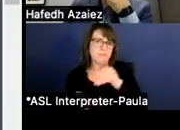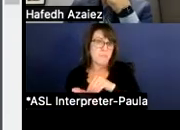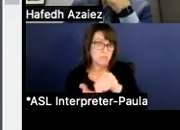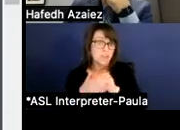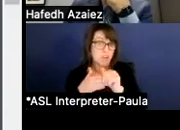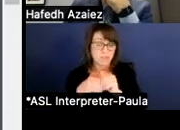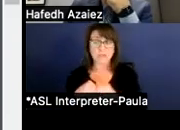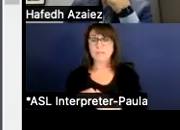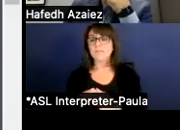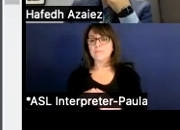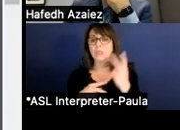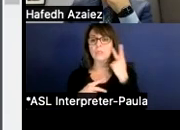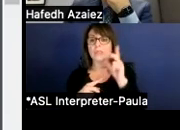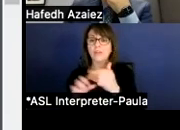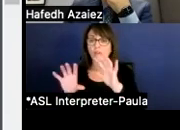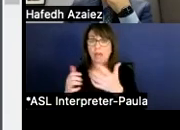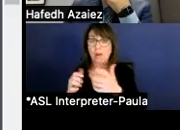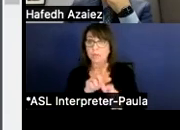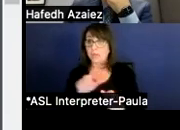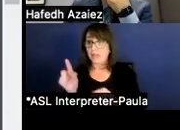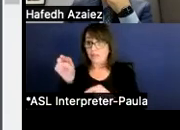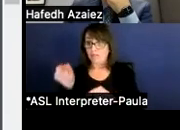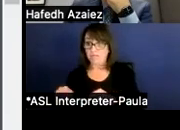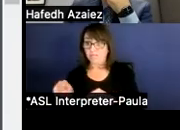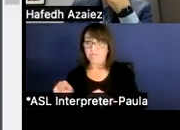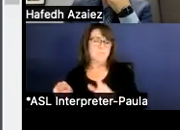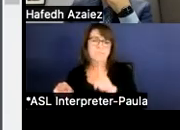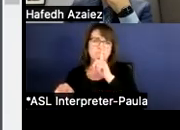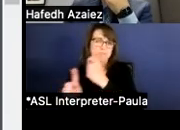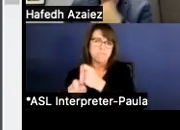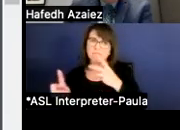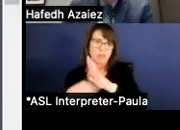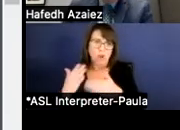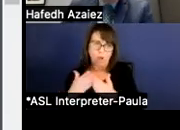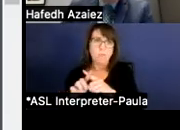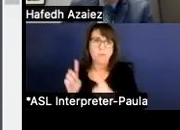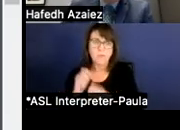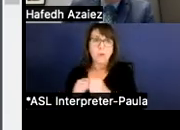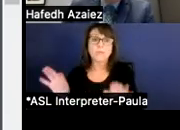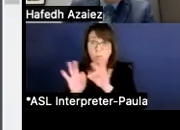As you can see, those other categories on the left, we won't speak to all of them, but the major ones is your investment income.